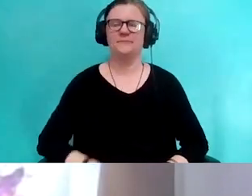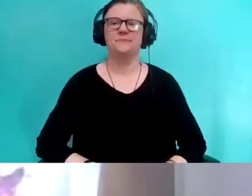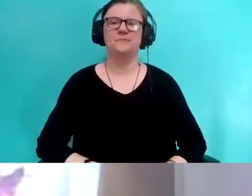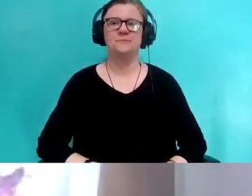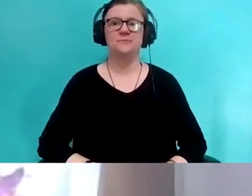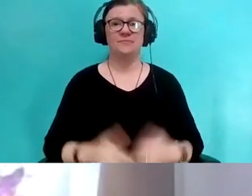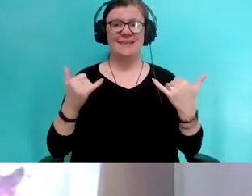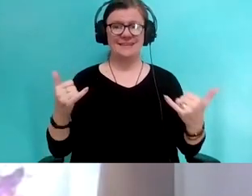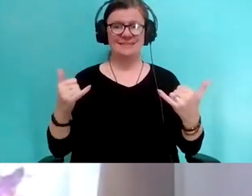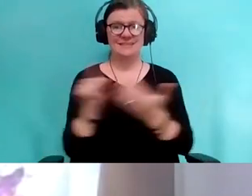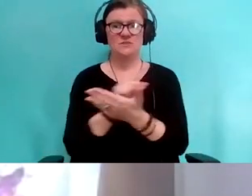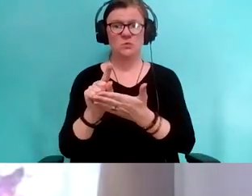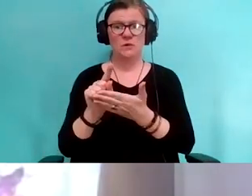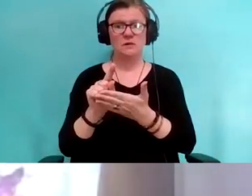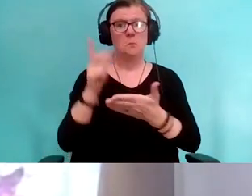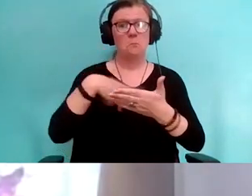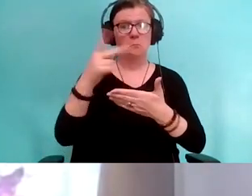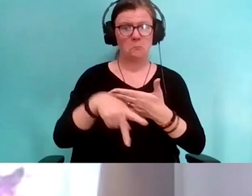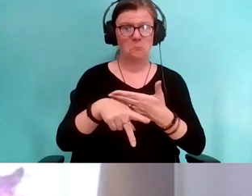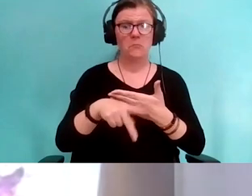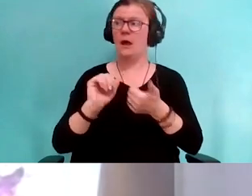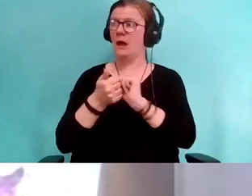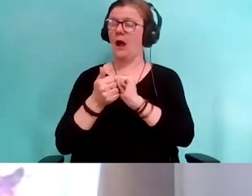This week's programs are presented with the support of the Third Bank.